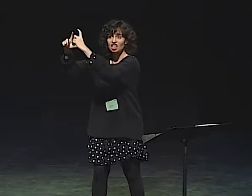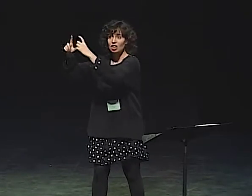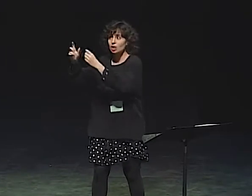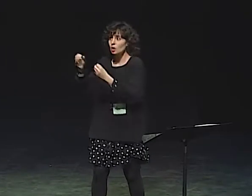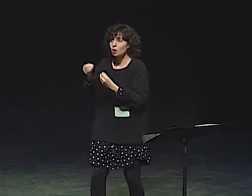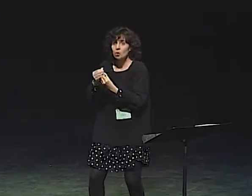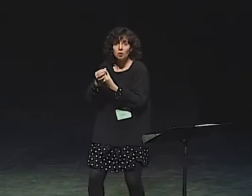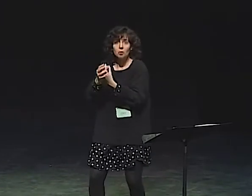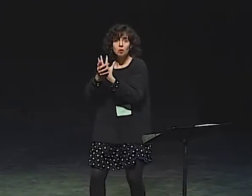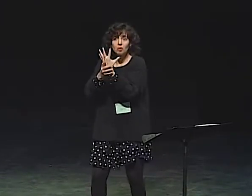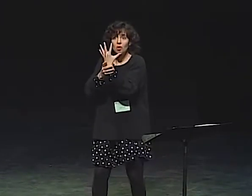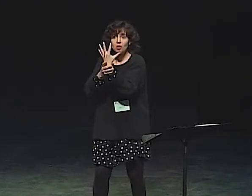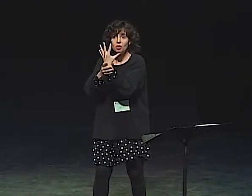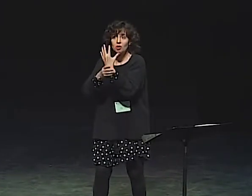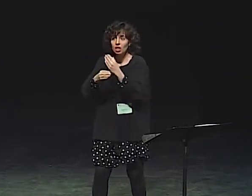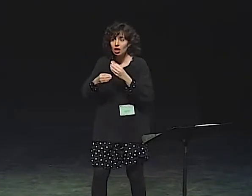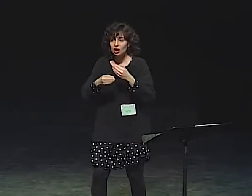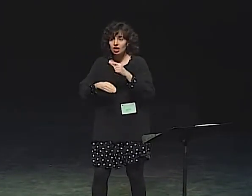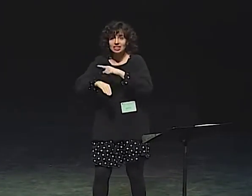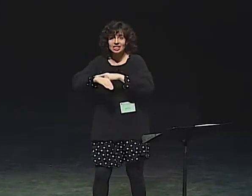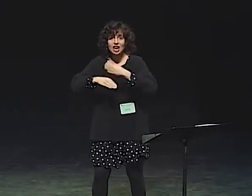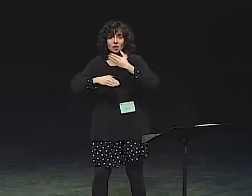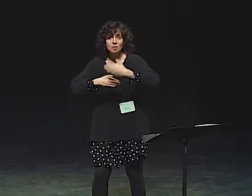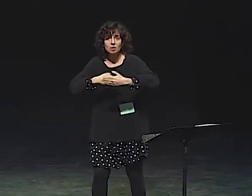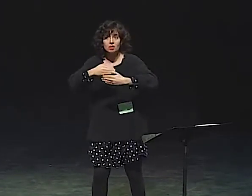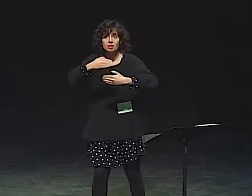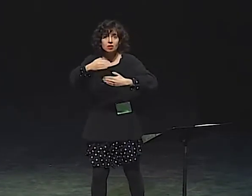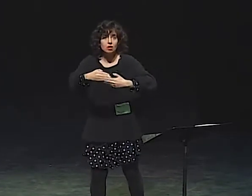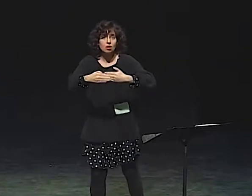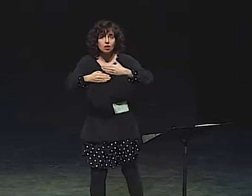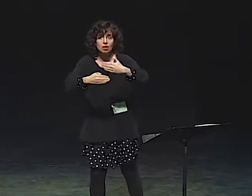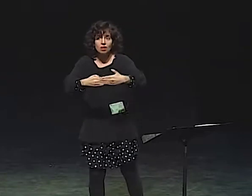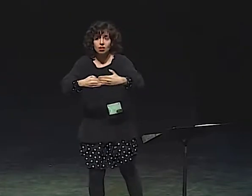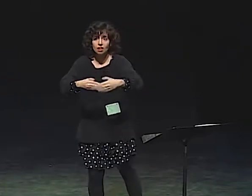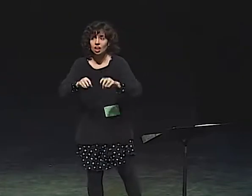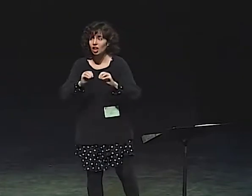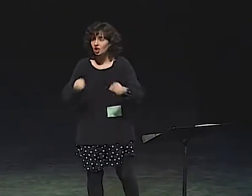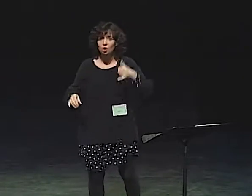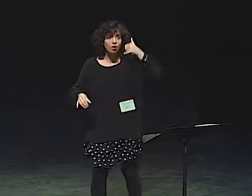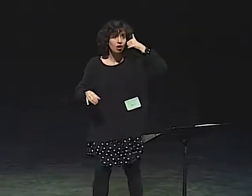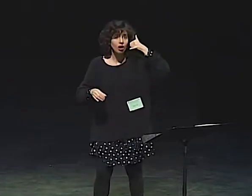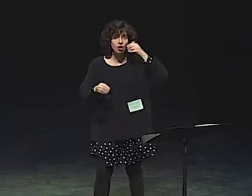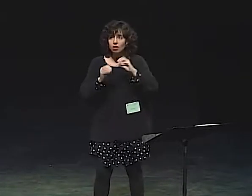TALKING ABOUT THE CLOCK, THE TIME MOVING,